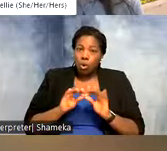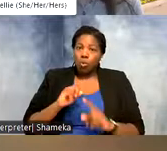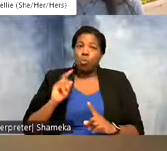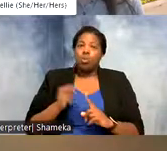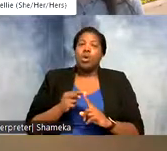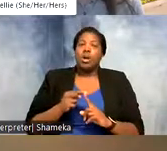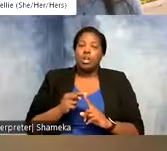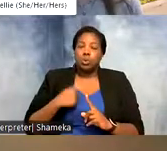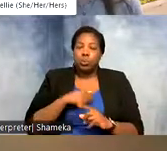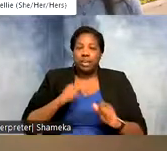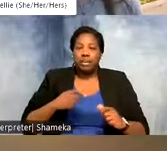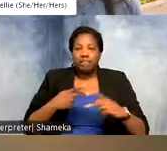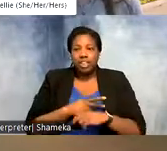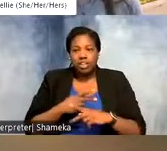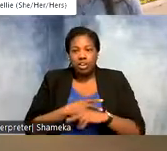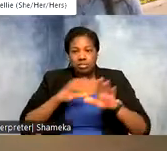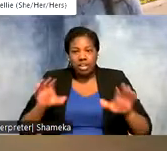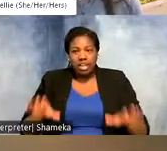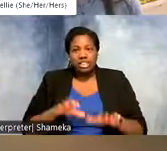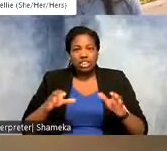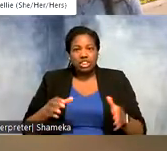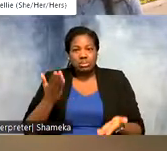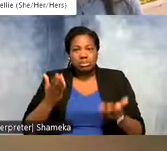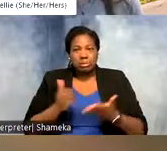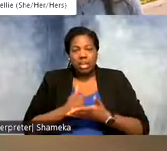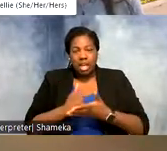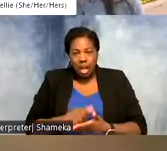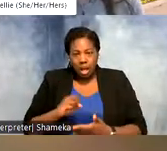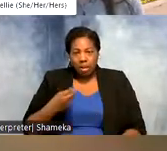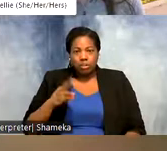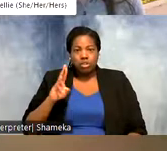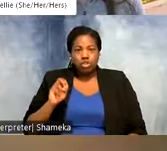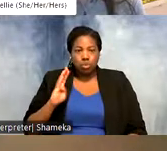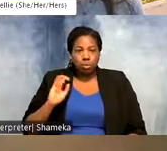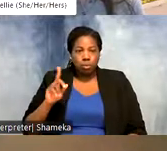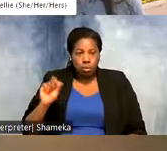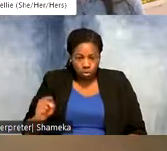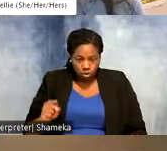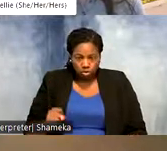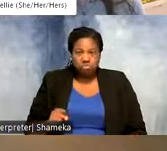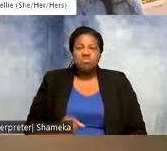so we can figure out what actions might most help shorebirds. >>Shellie: That's so great and so important!